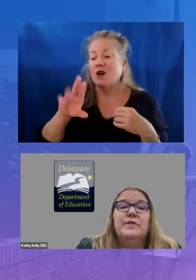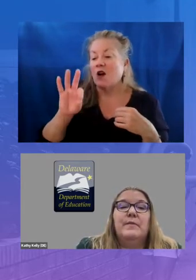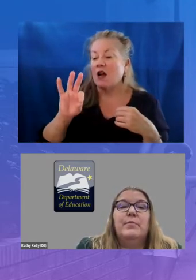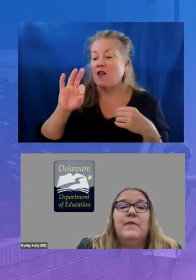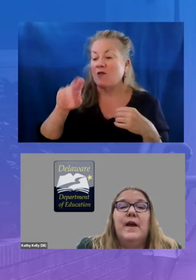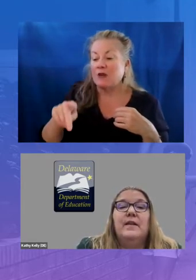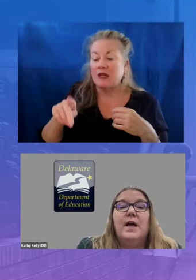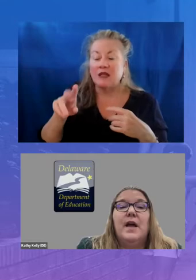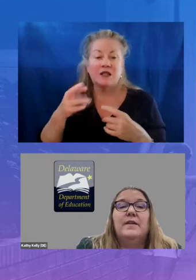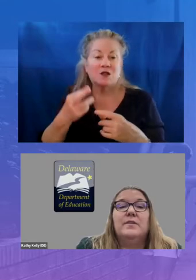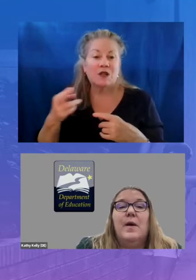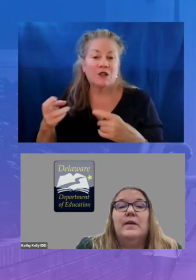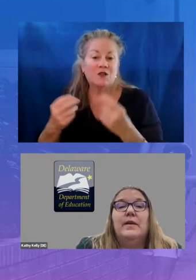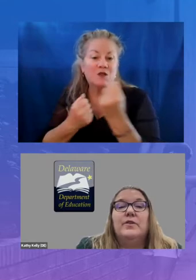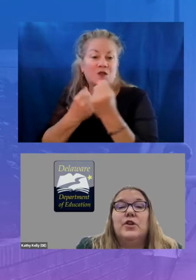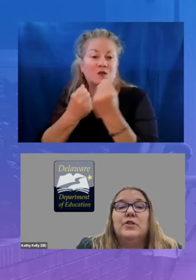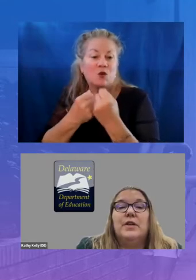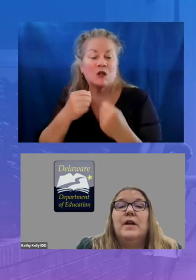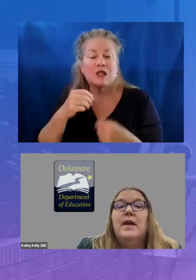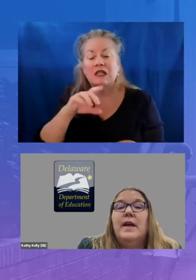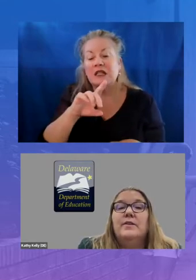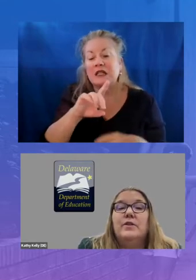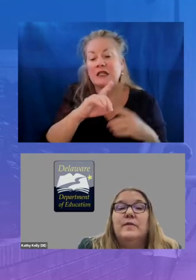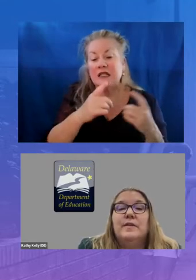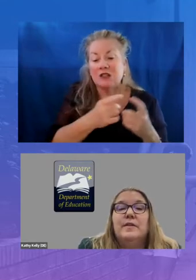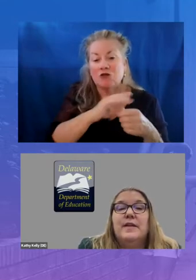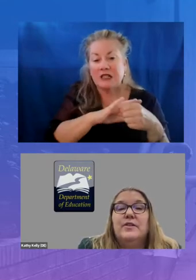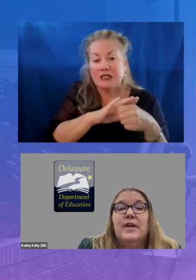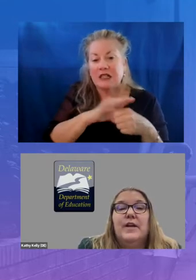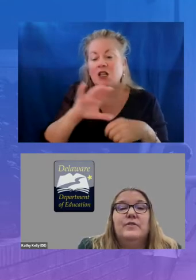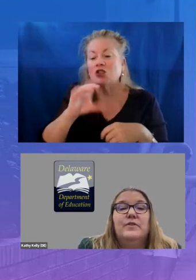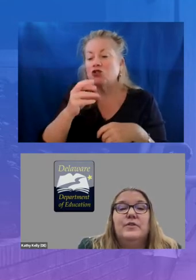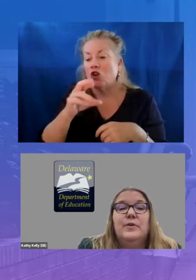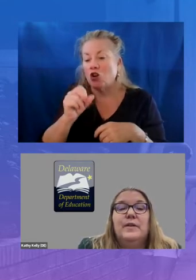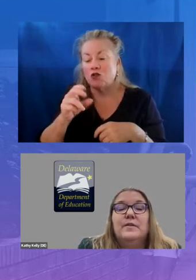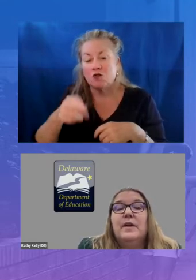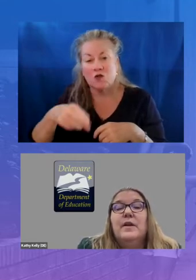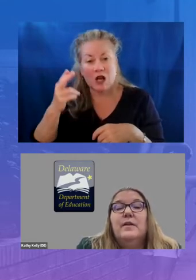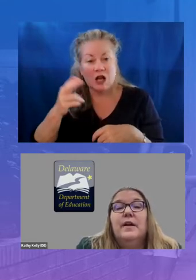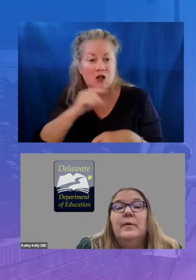in providing the highest quality instruction and services to educators and students the delaware